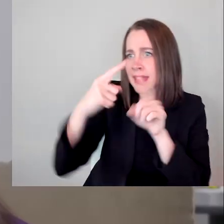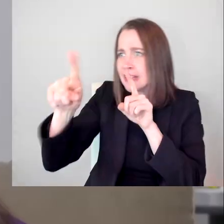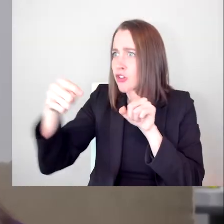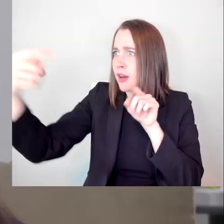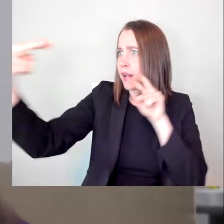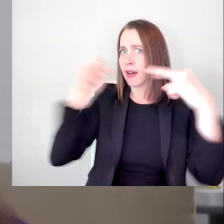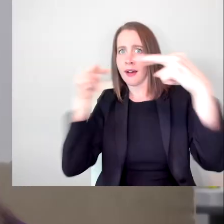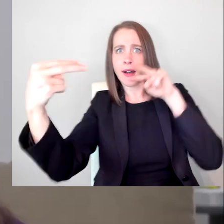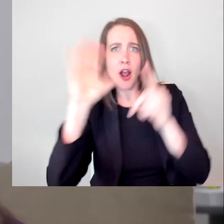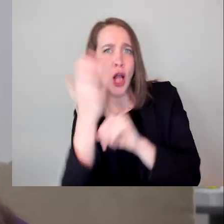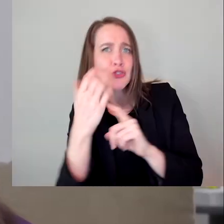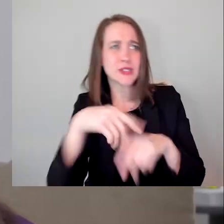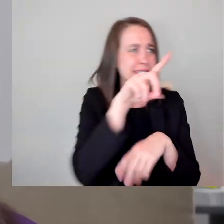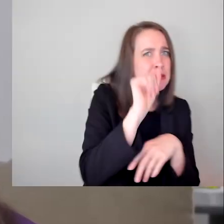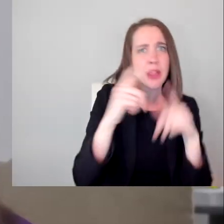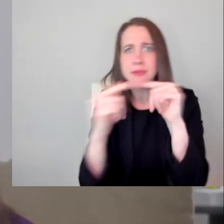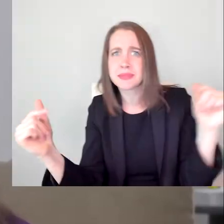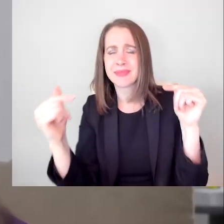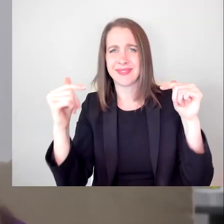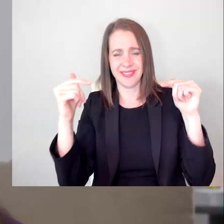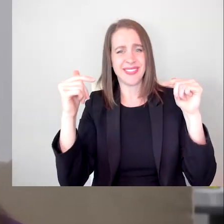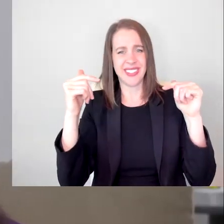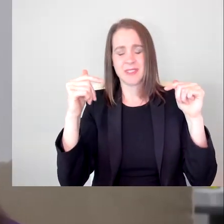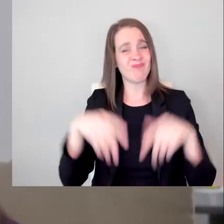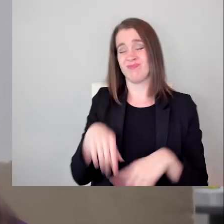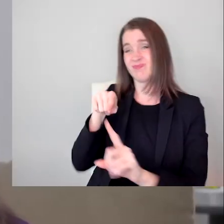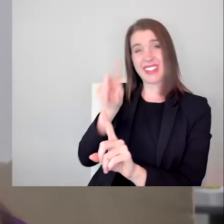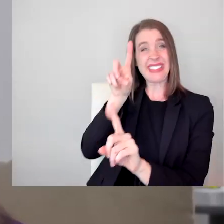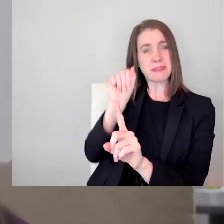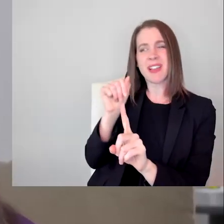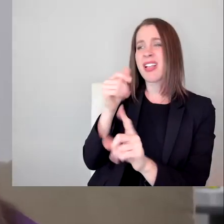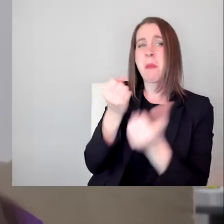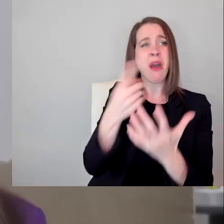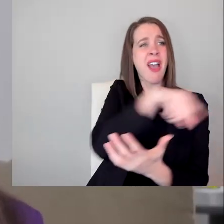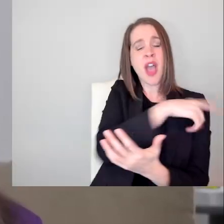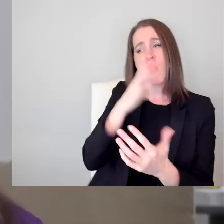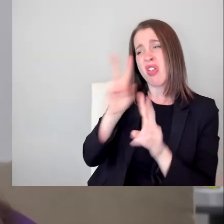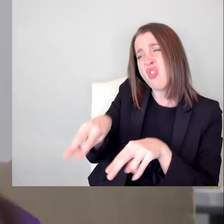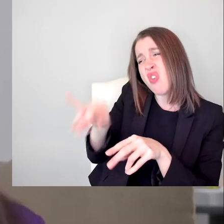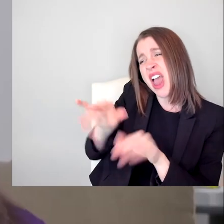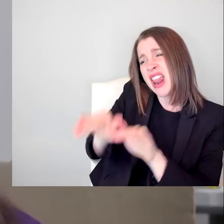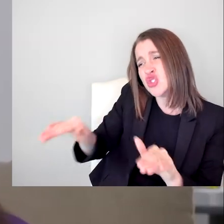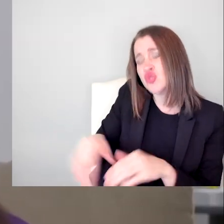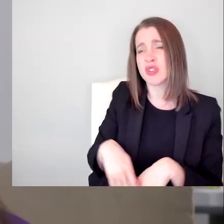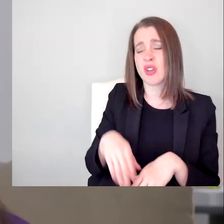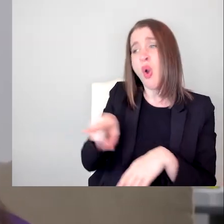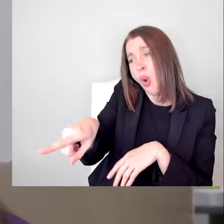are still too infantilized, too much inspiration porn. And I know, I know that the stories are not